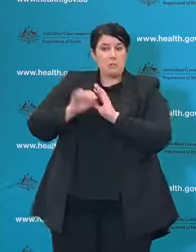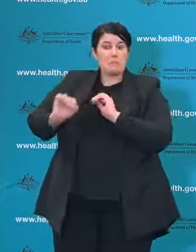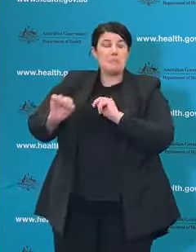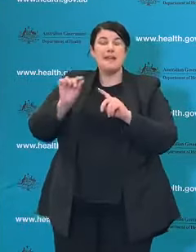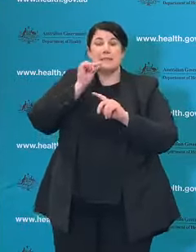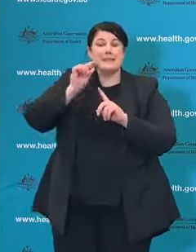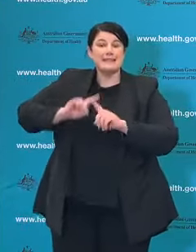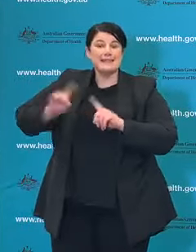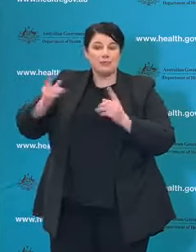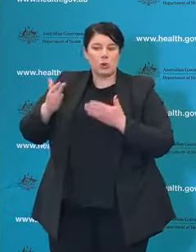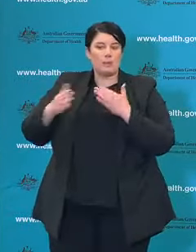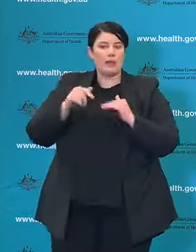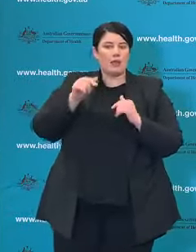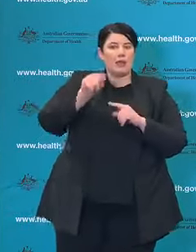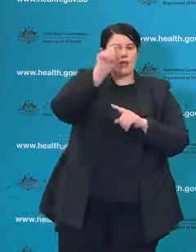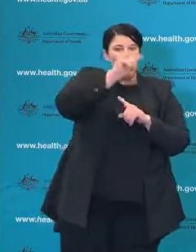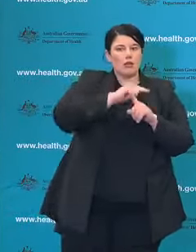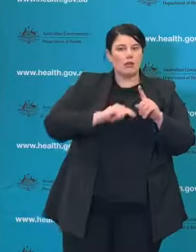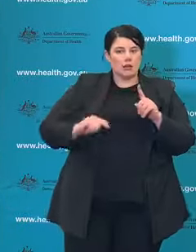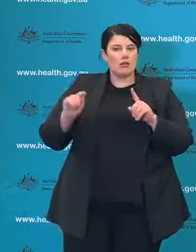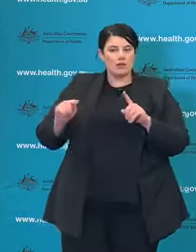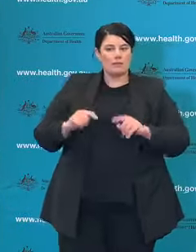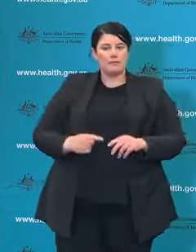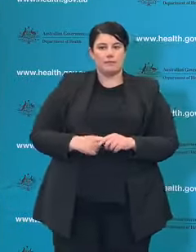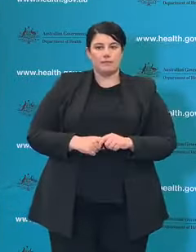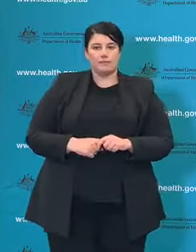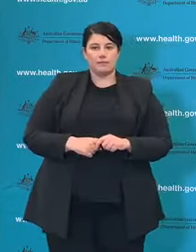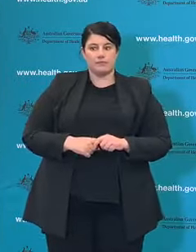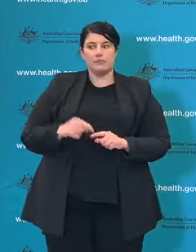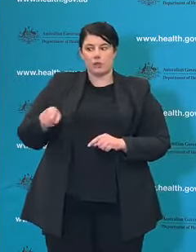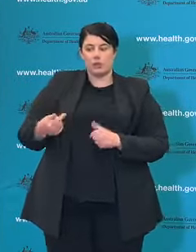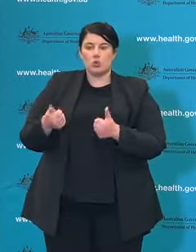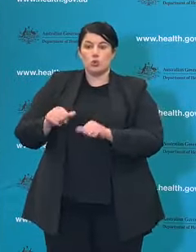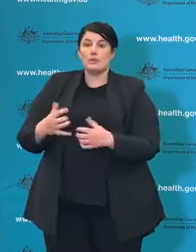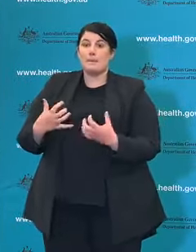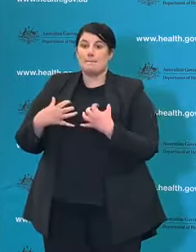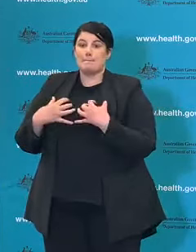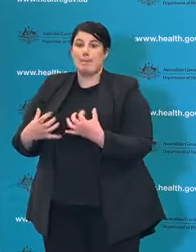and the expansion of P2/ N95 views that ICEG